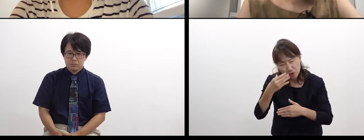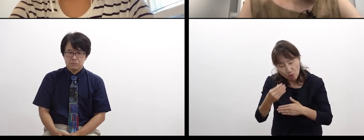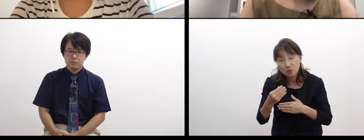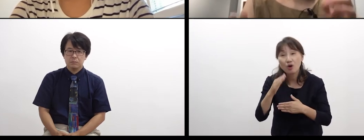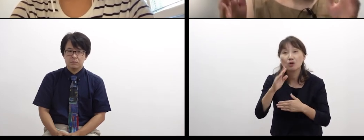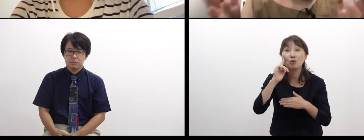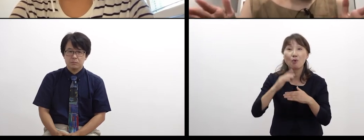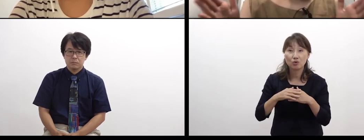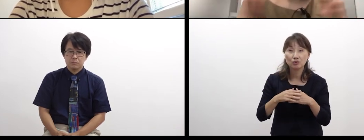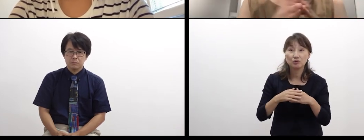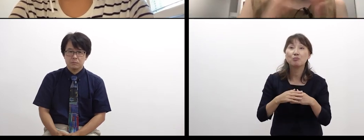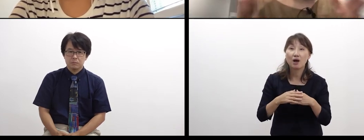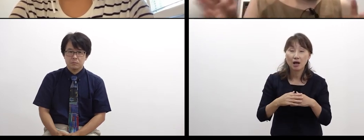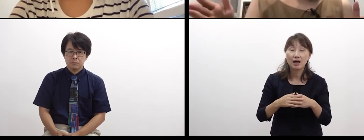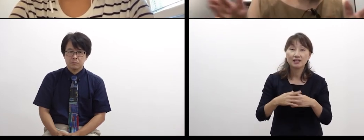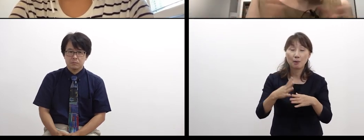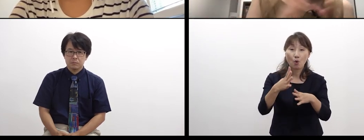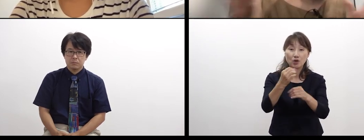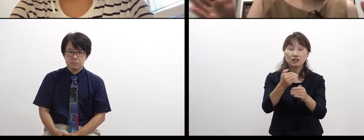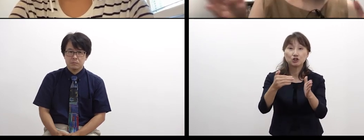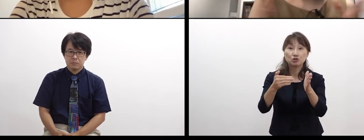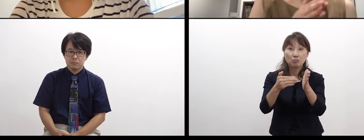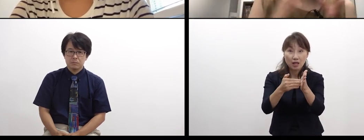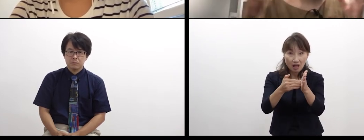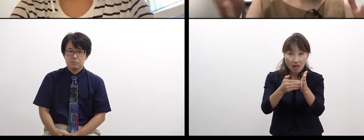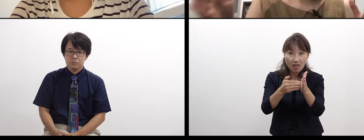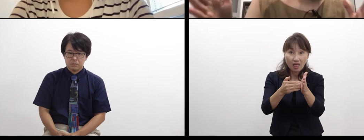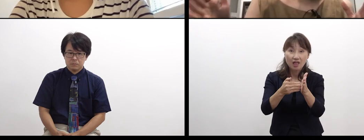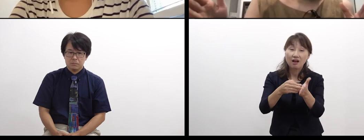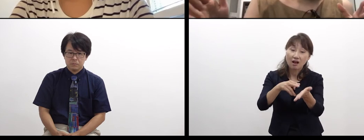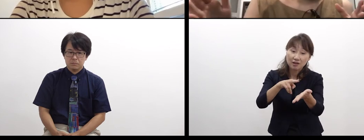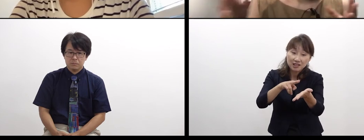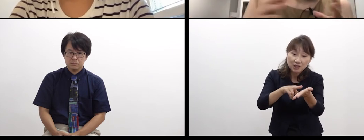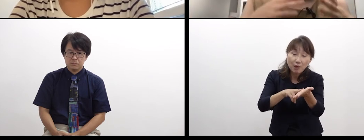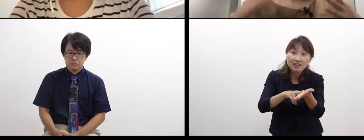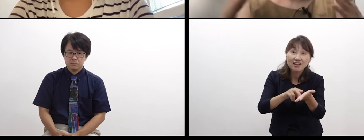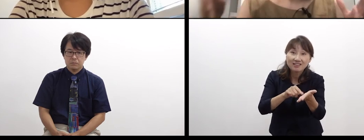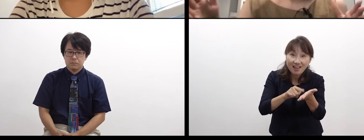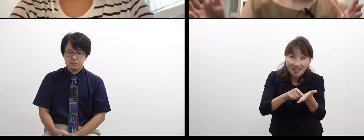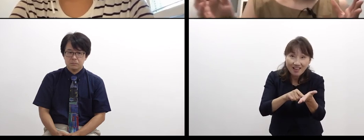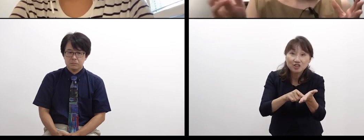It doesn’t matter if you set a deadline or not, but if there is a deadline,